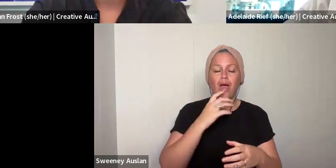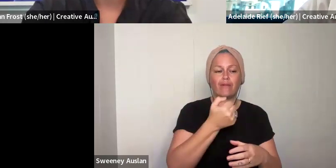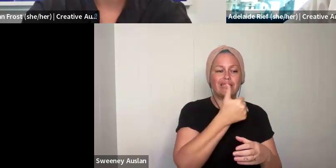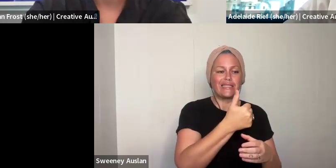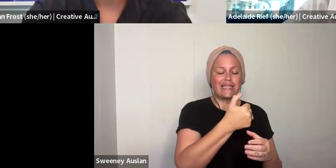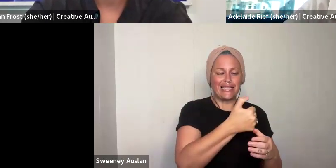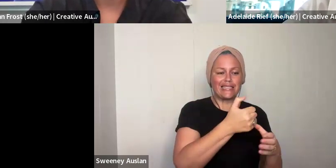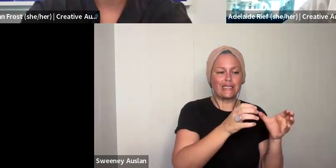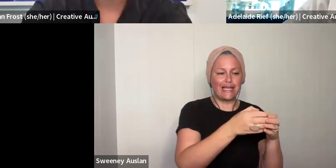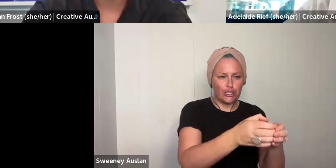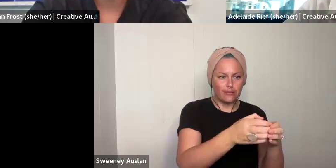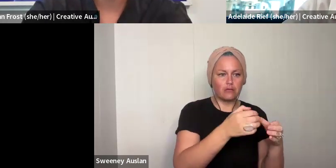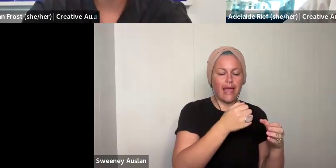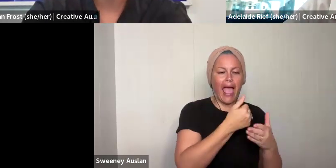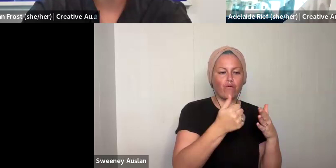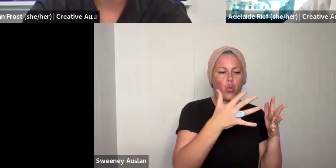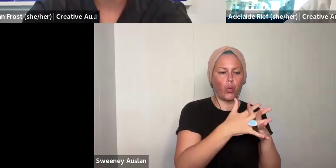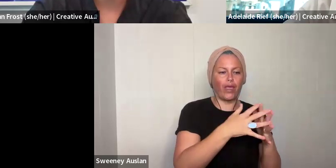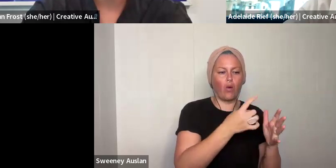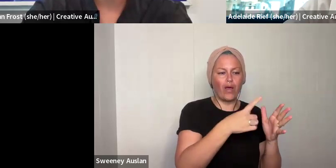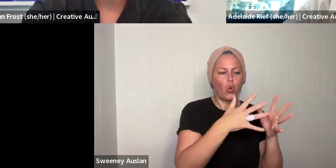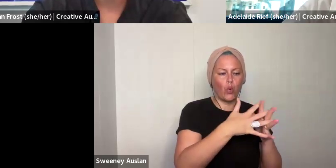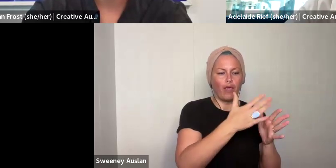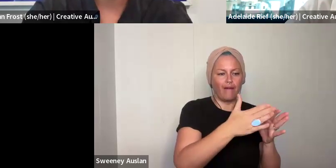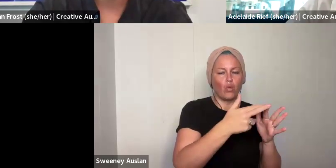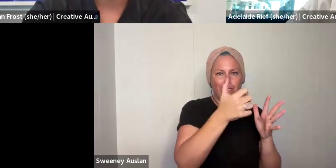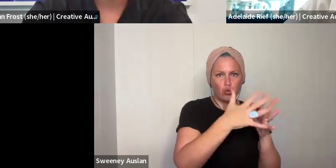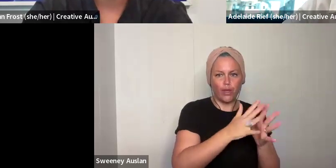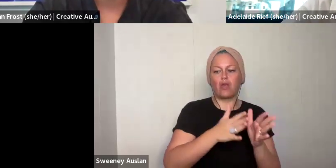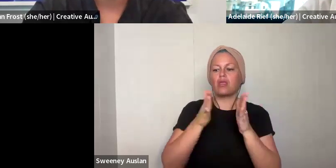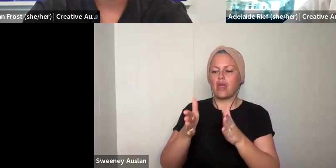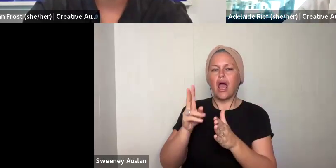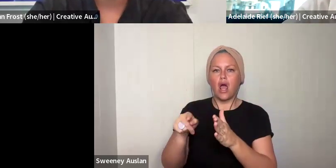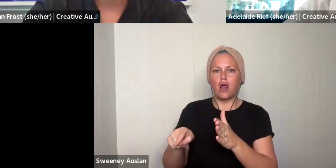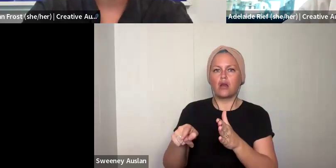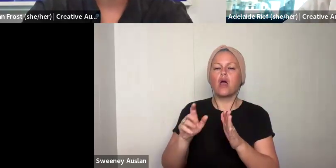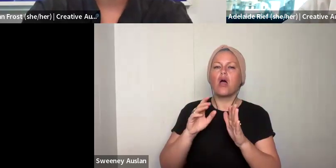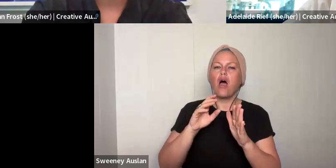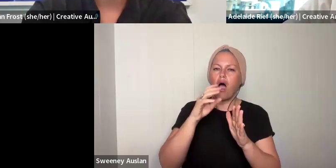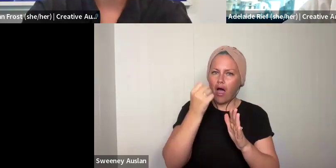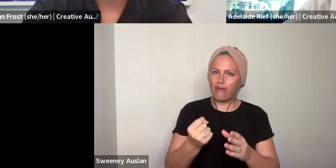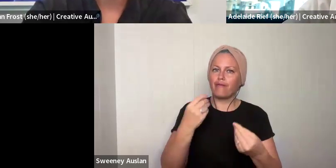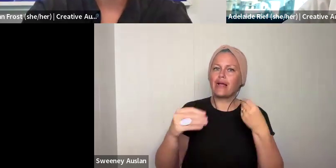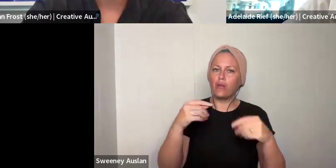You will do six sessions over six weeks, there are weekly sessions. There is some flexibility with this.